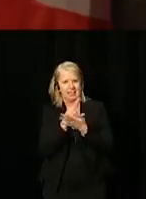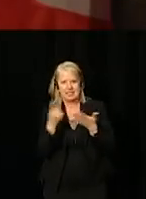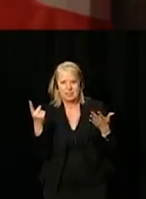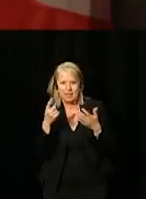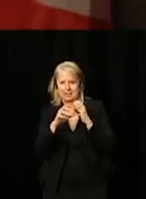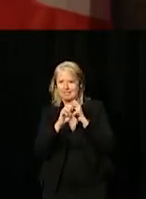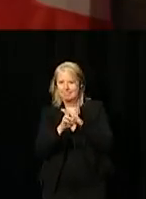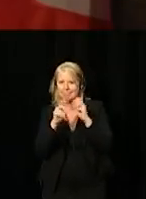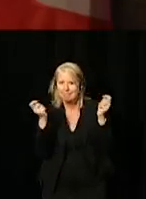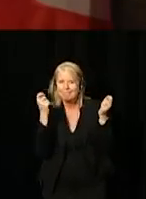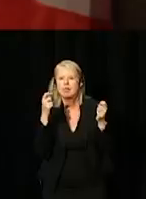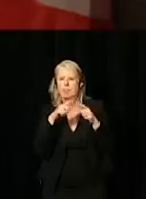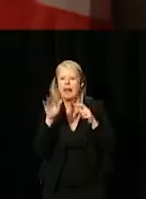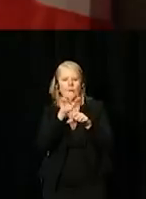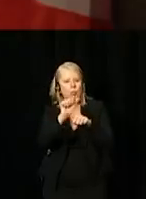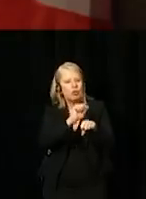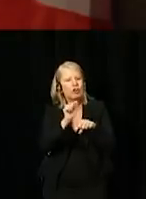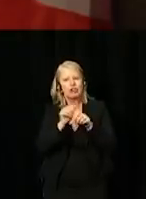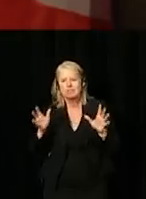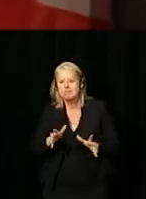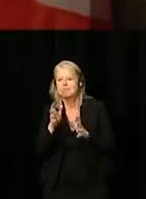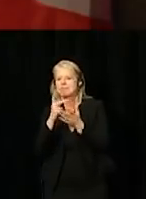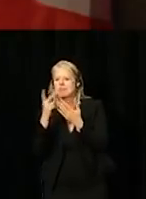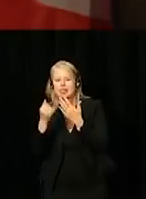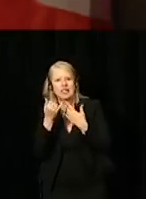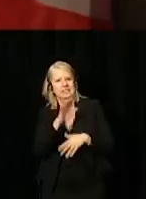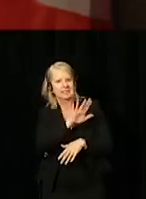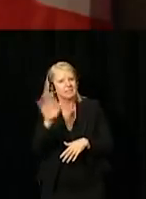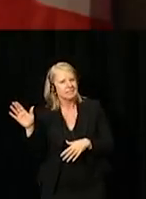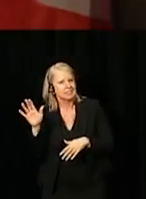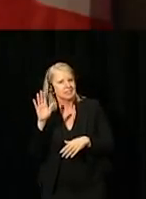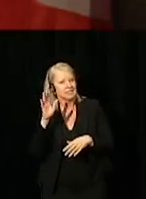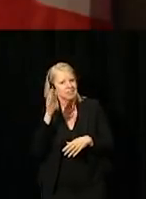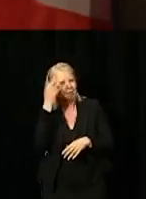but because of the efforts and initiatives currently under way across the public service.